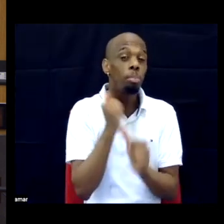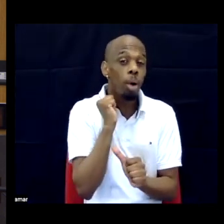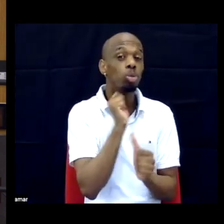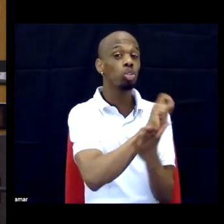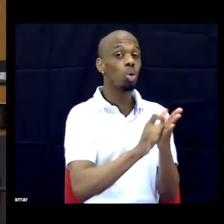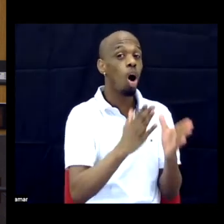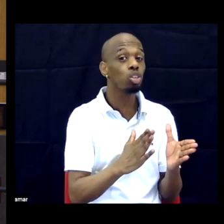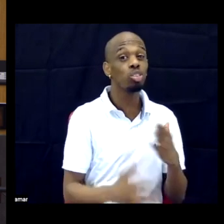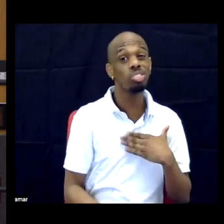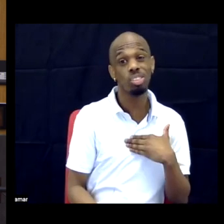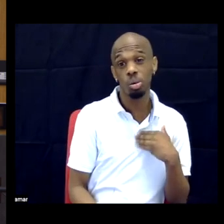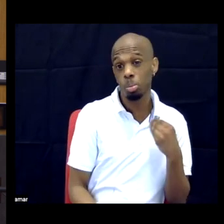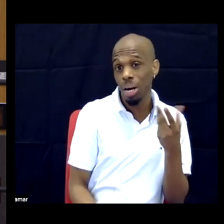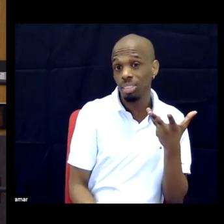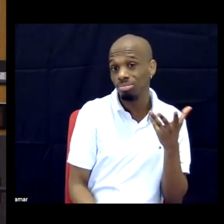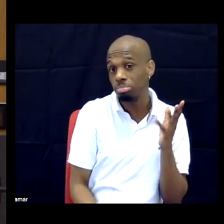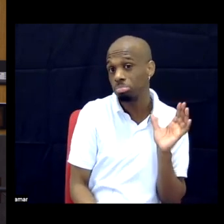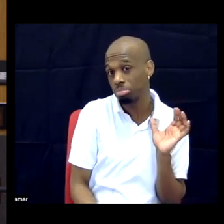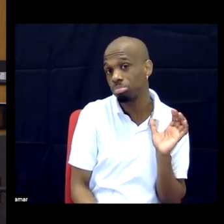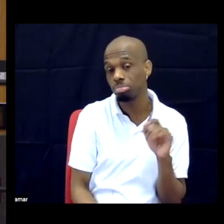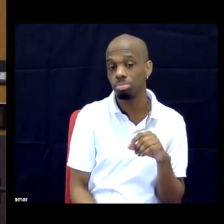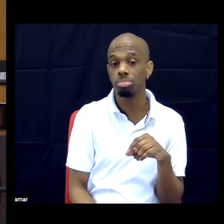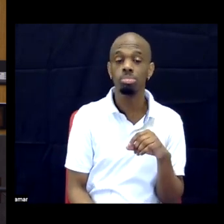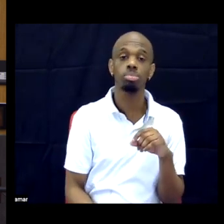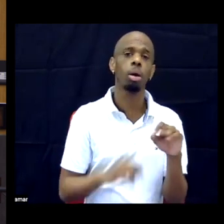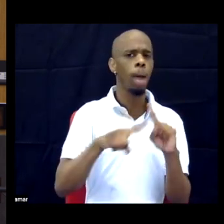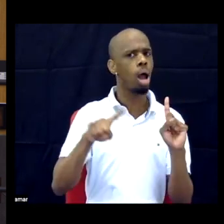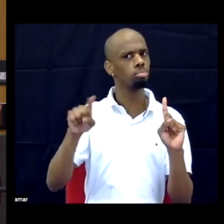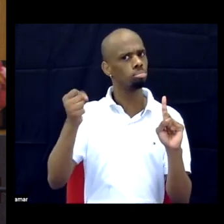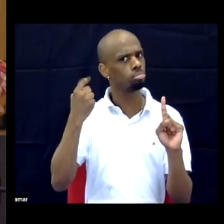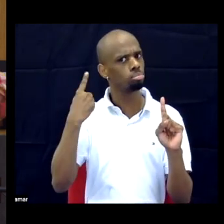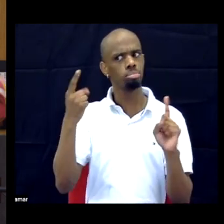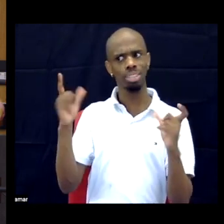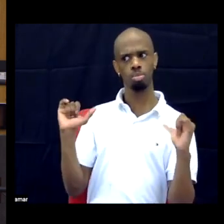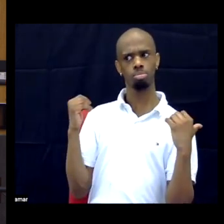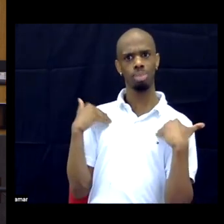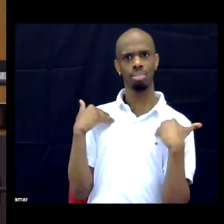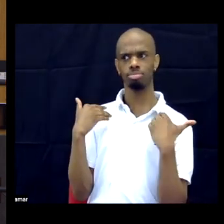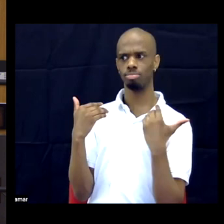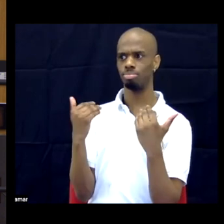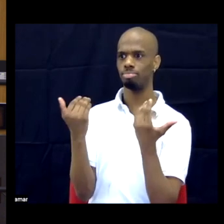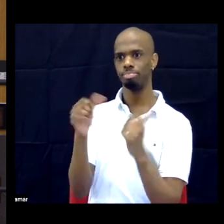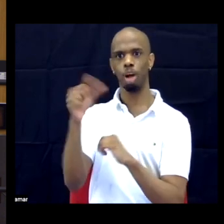There are some folks that are doing things in a more distant past.